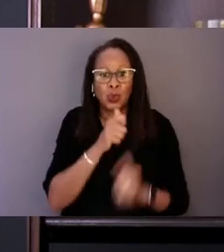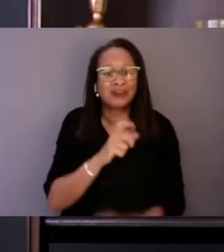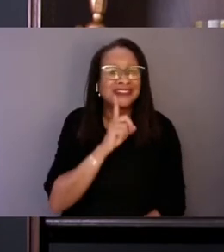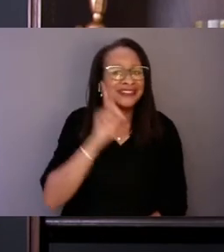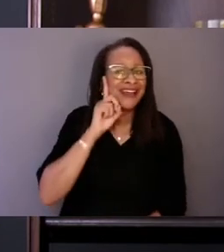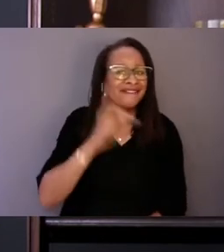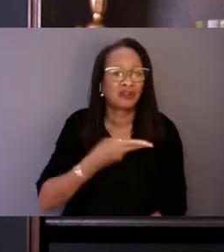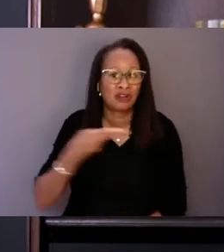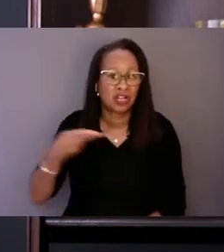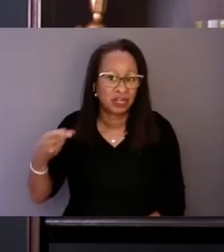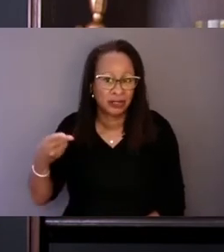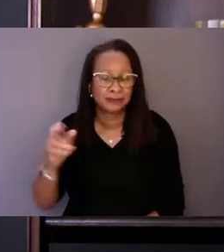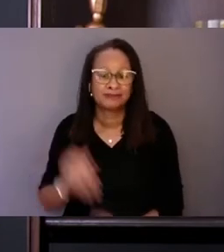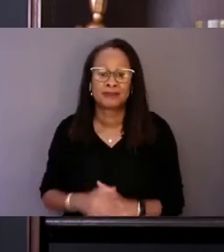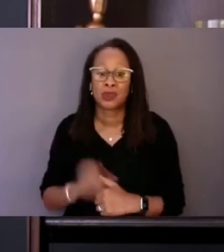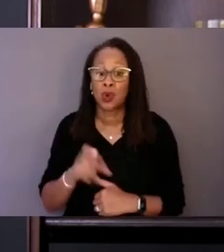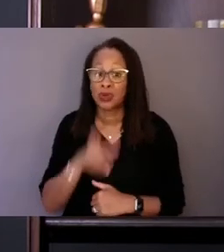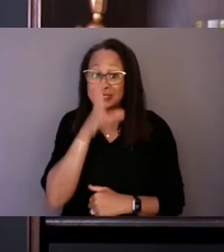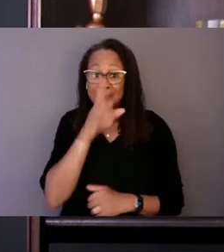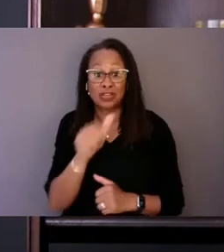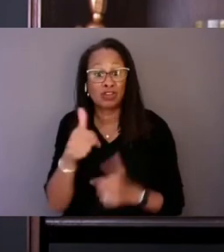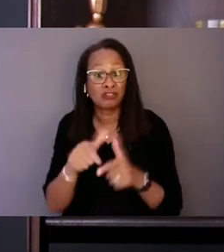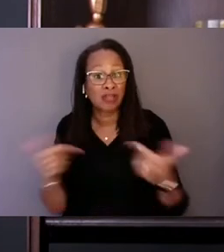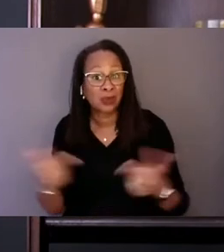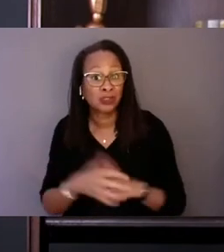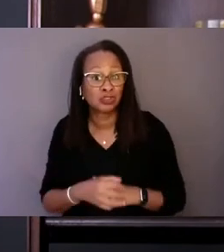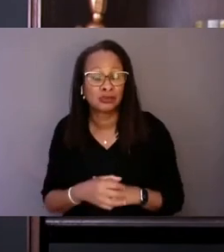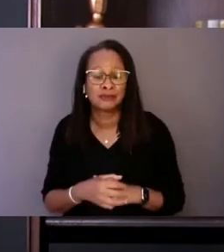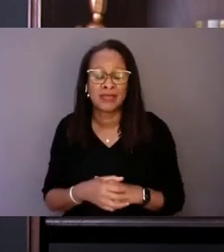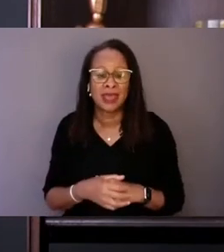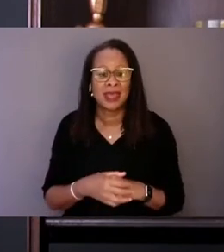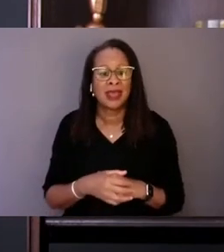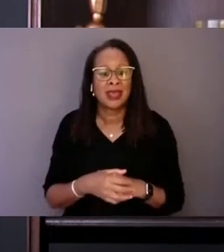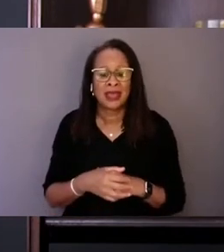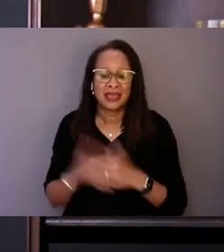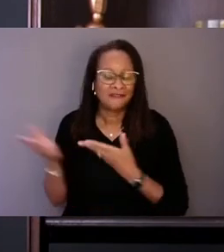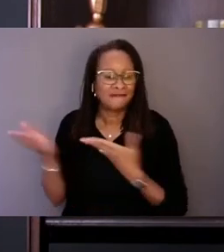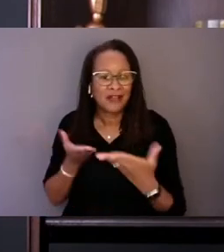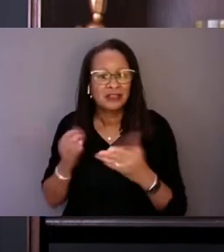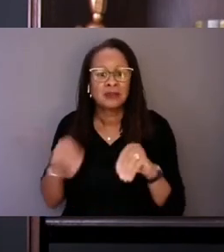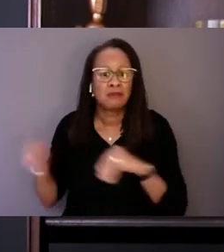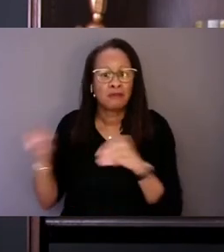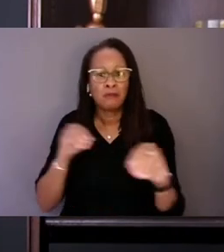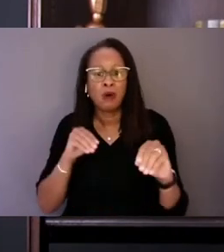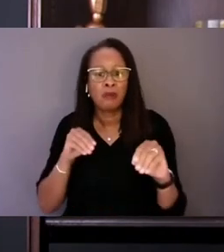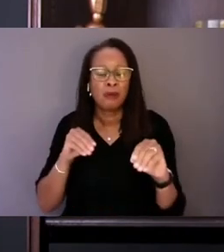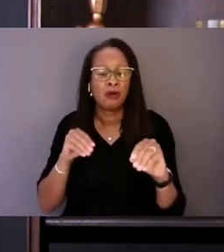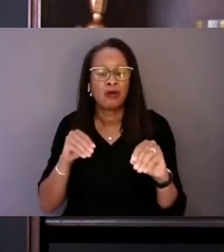or who speak another language. It funds mobile crisis response as alternative to police.